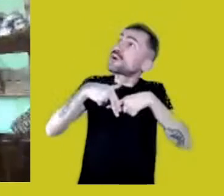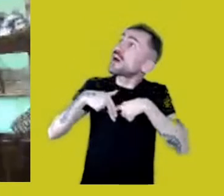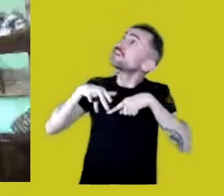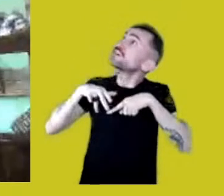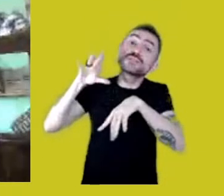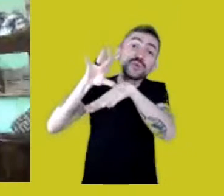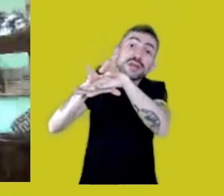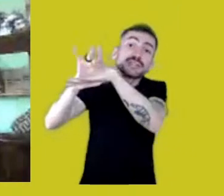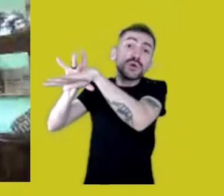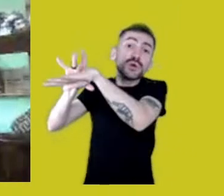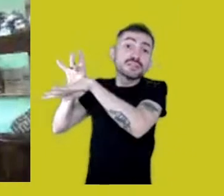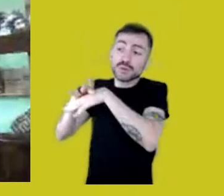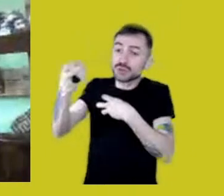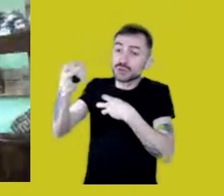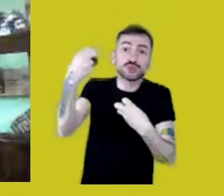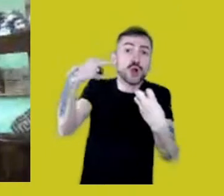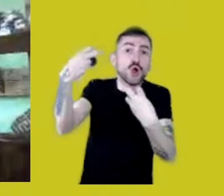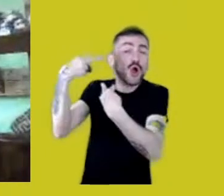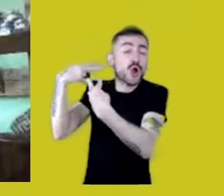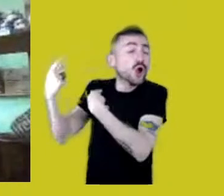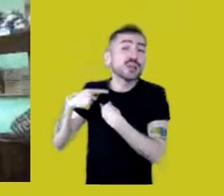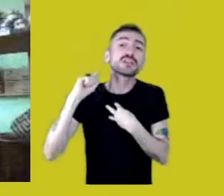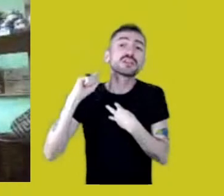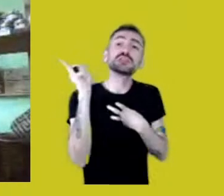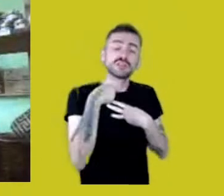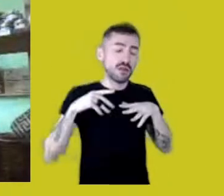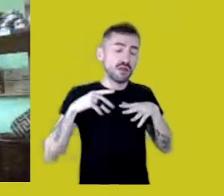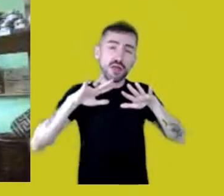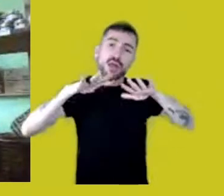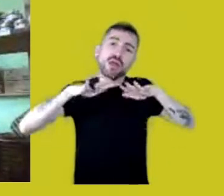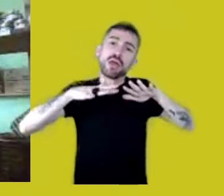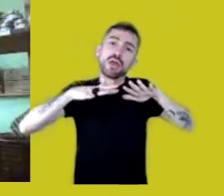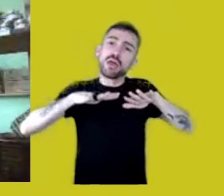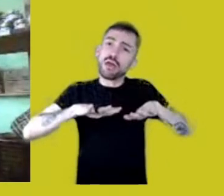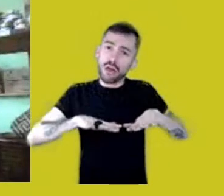that are brought from outside.